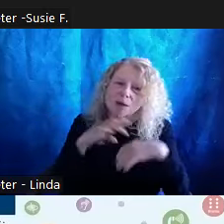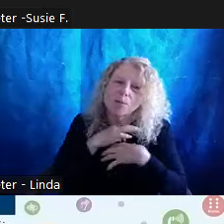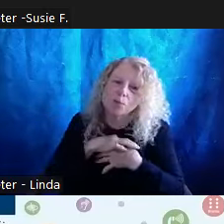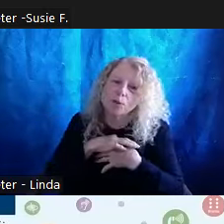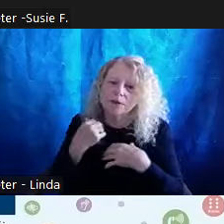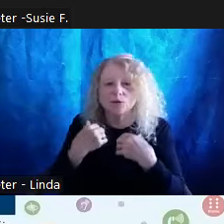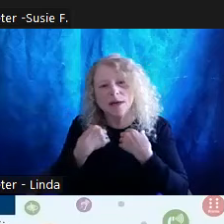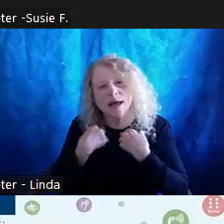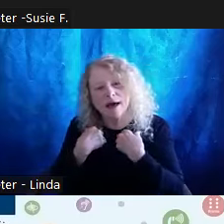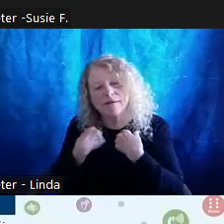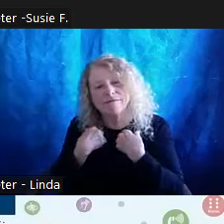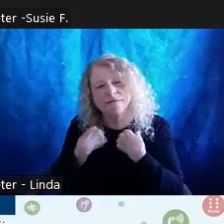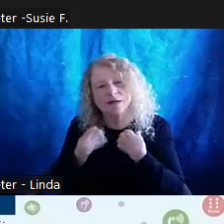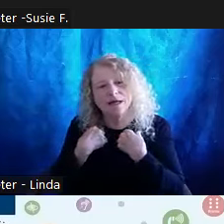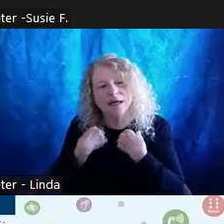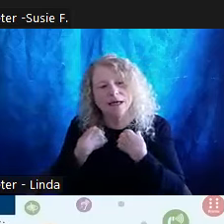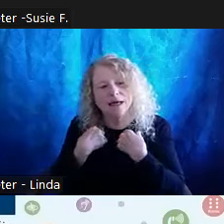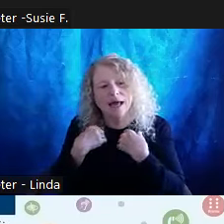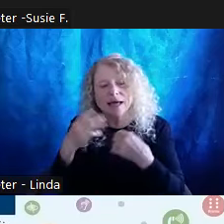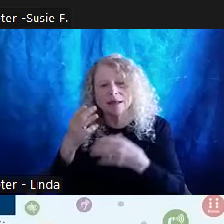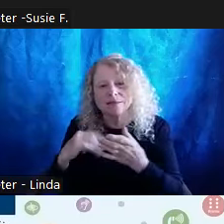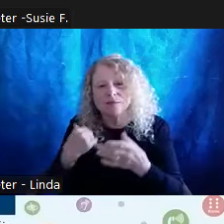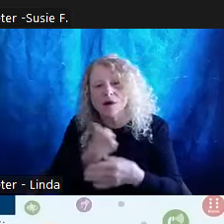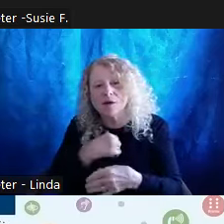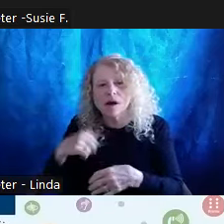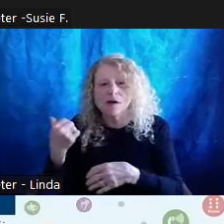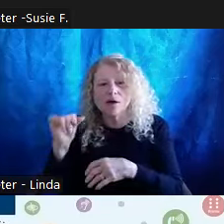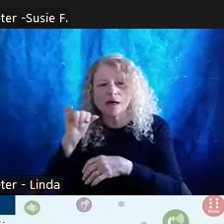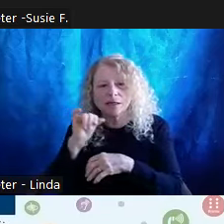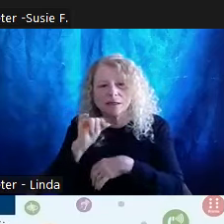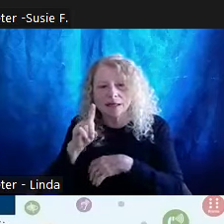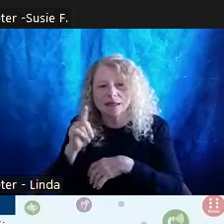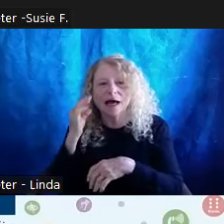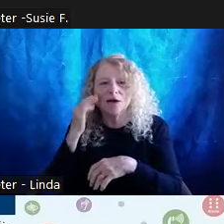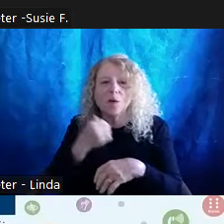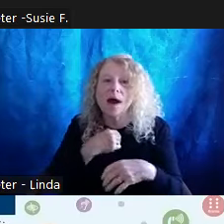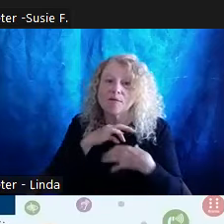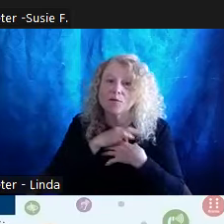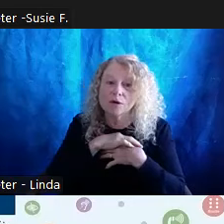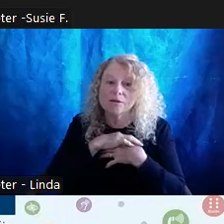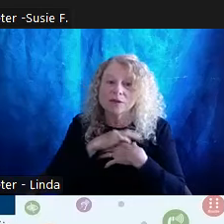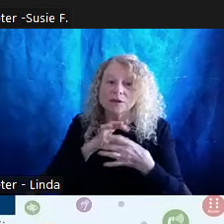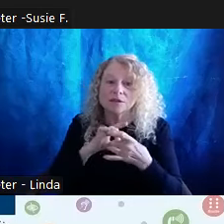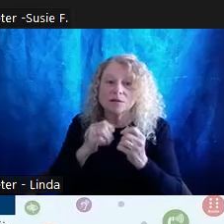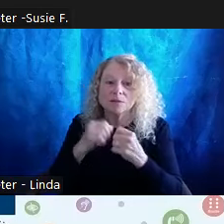around some of our other identities? I'm one to admit that I know that I carry privilege around my education level.